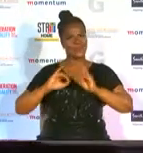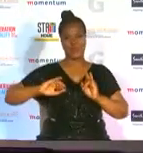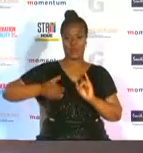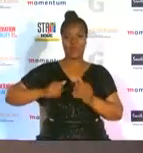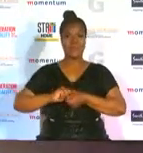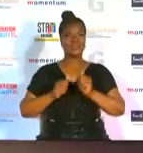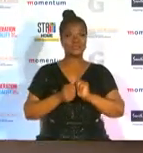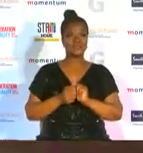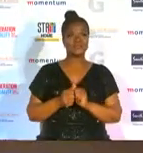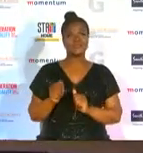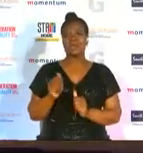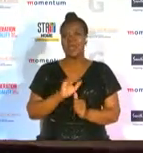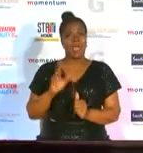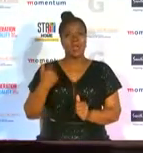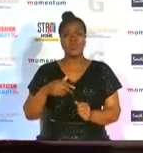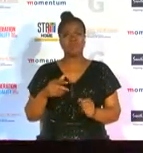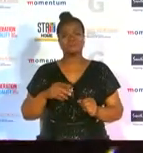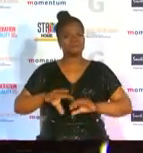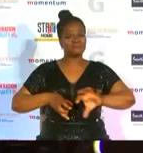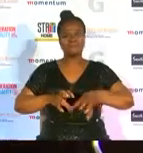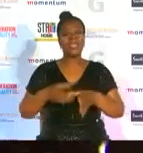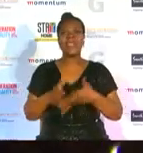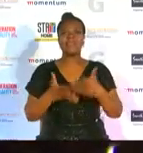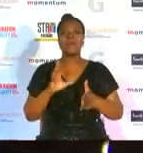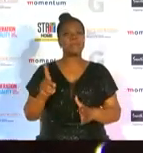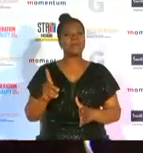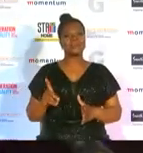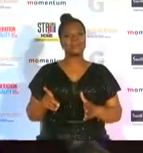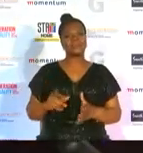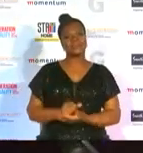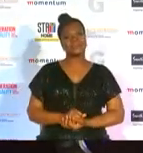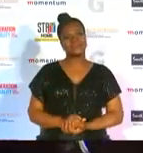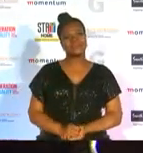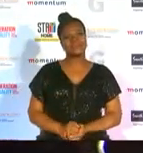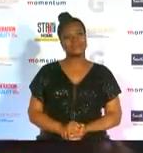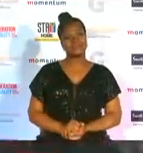i'm just playing good music to set the tone opulent house music is written